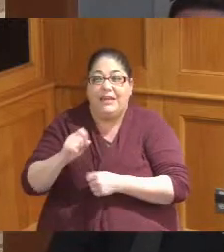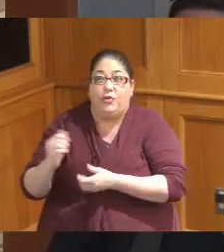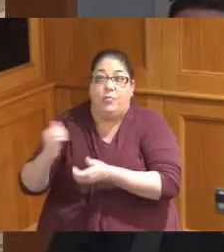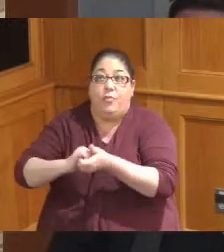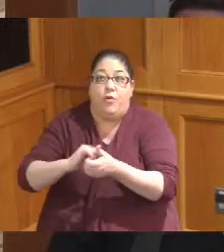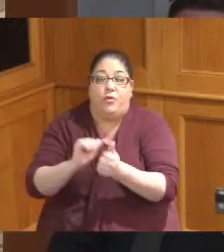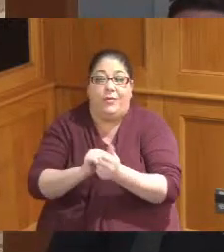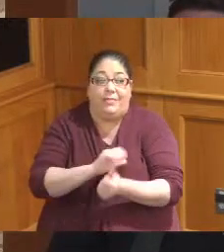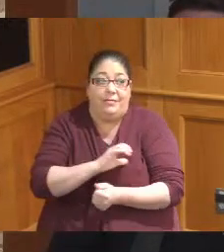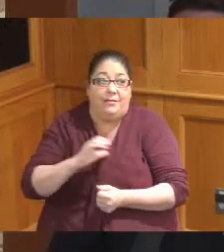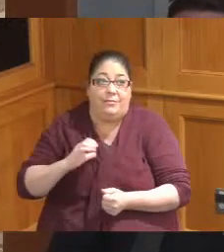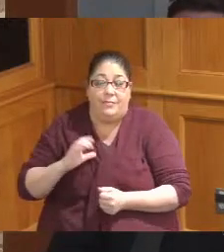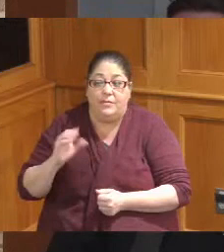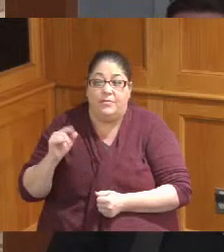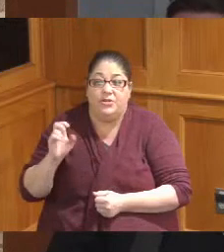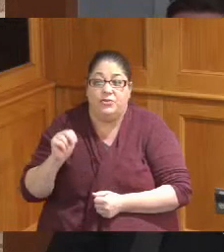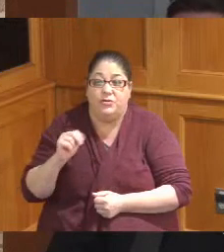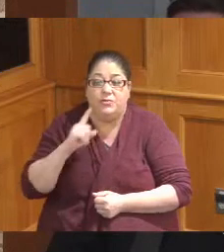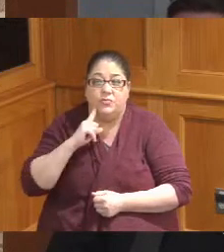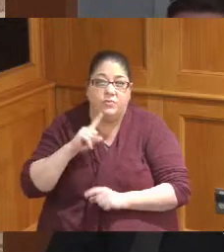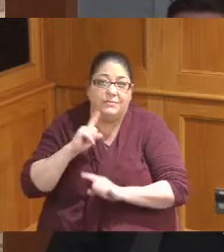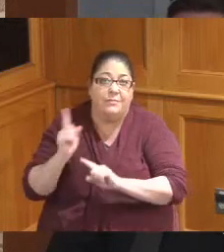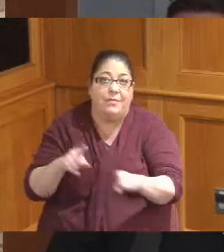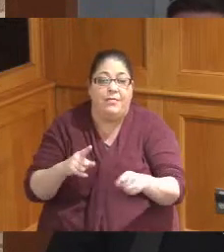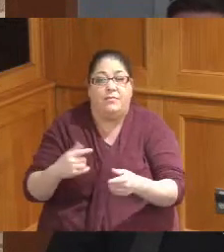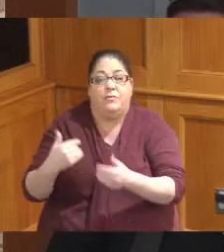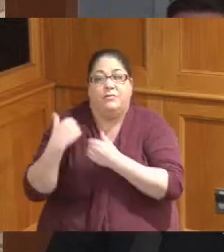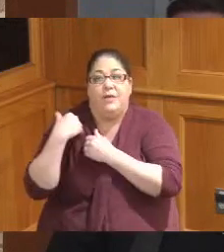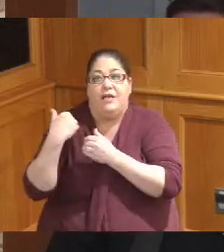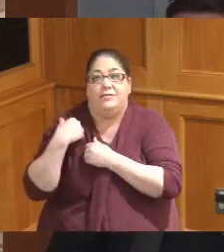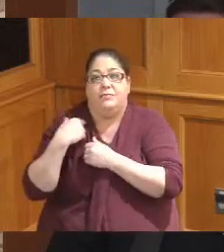the Commission to be able to responsibly spend the Road and Bridge funds which we